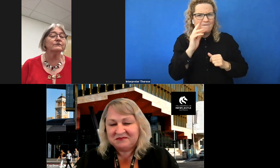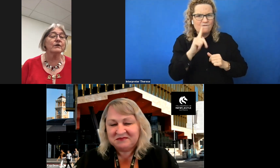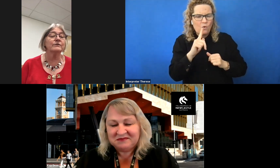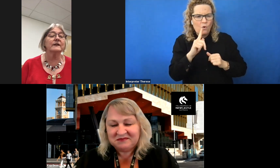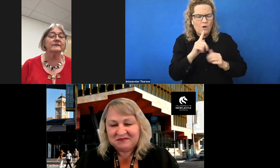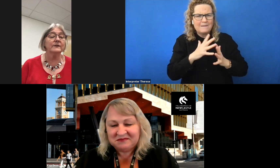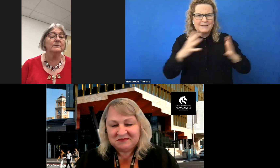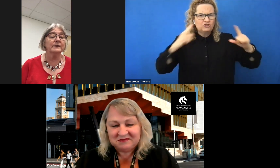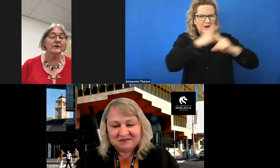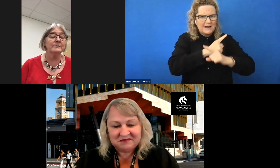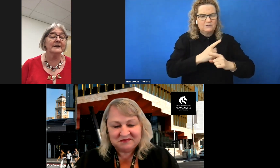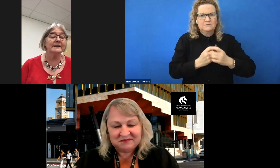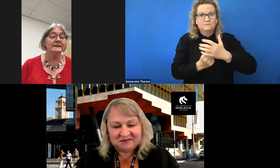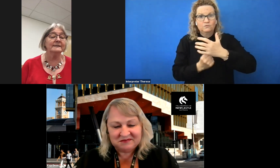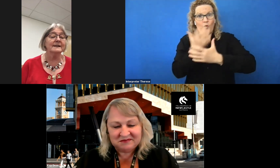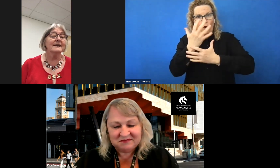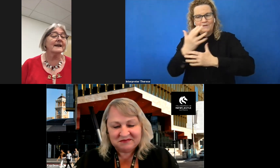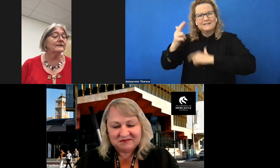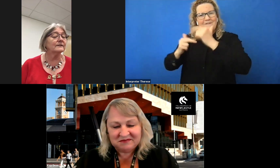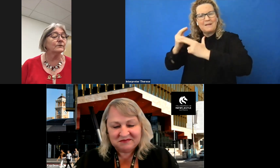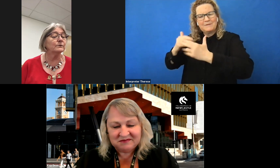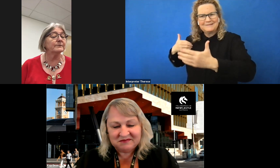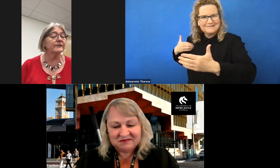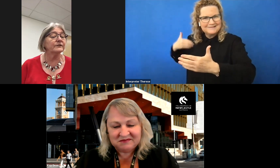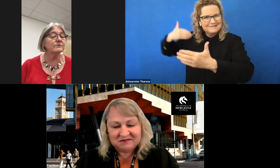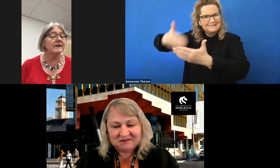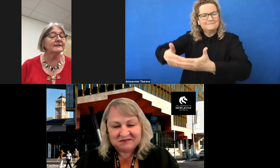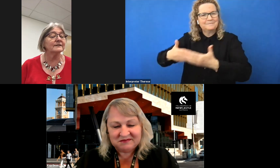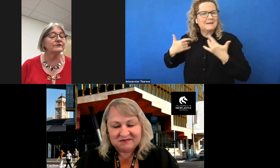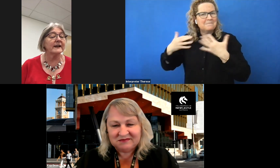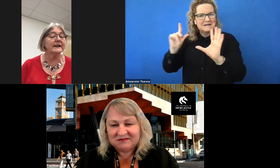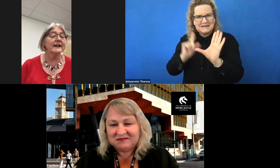growth and development over many years. Kay has influenced professional practice and training